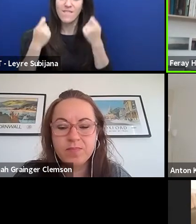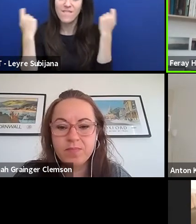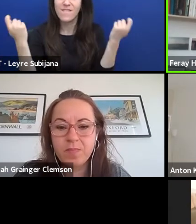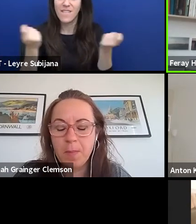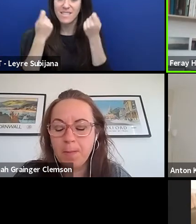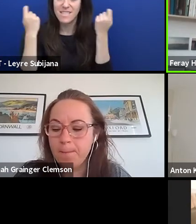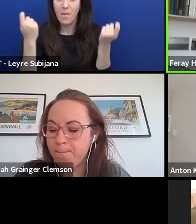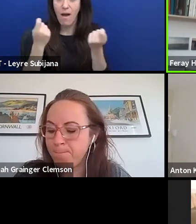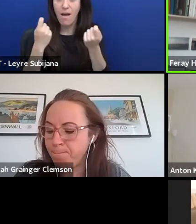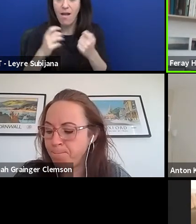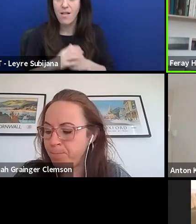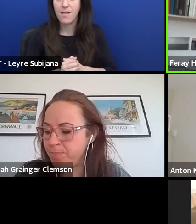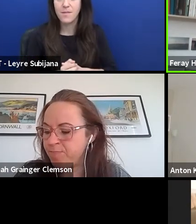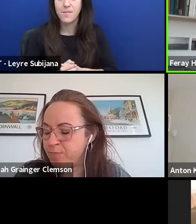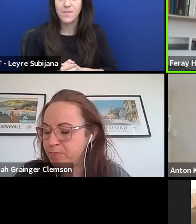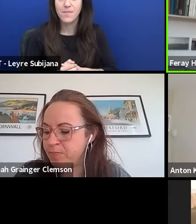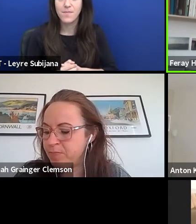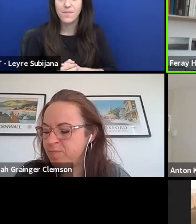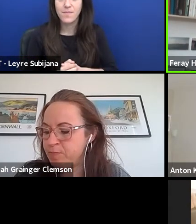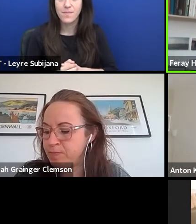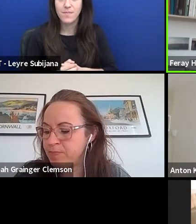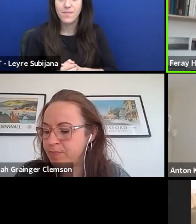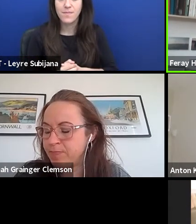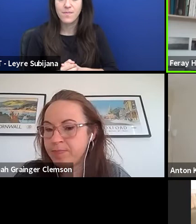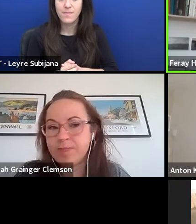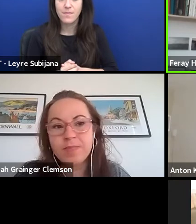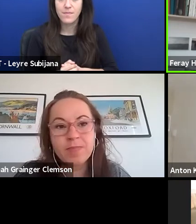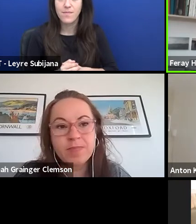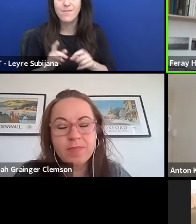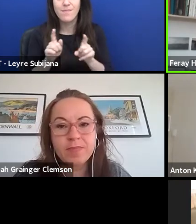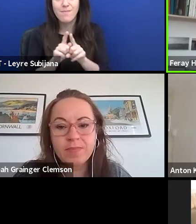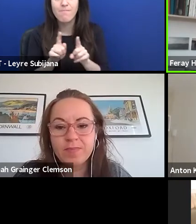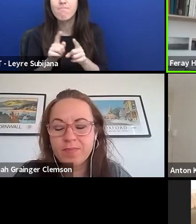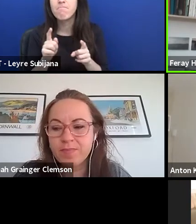of Teen theatre Network and Chain Reaction Project.